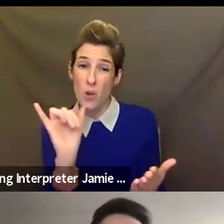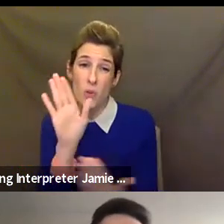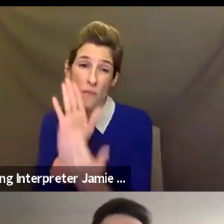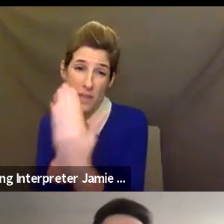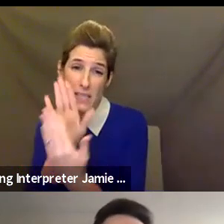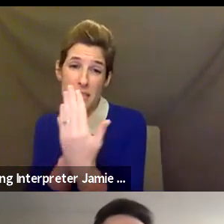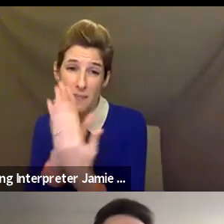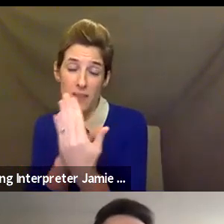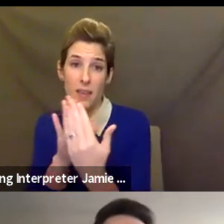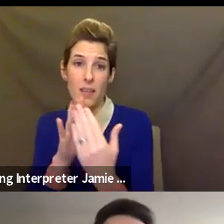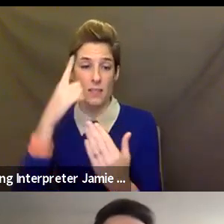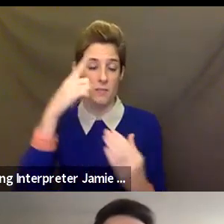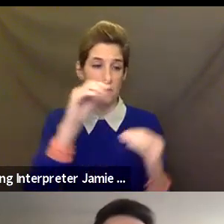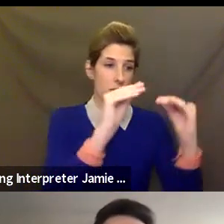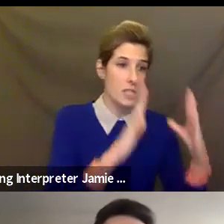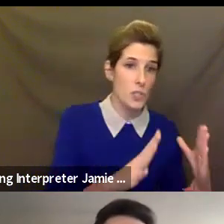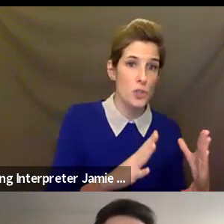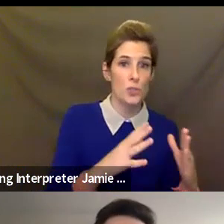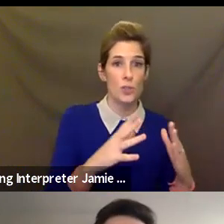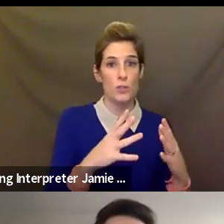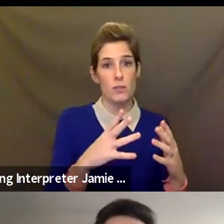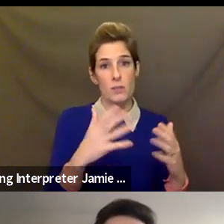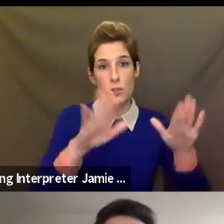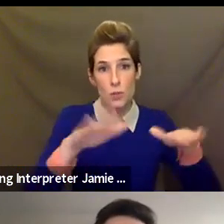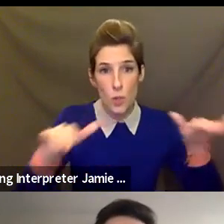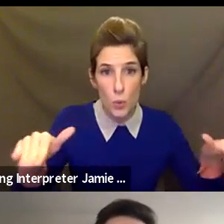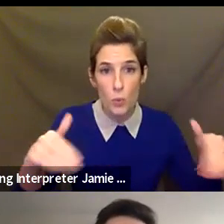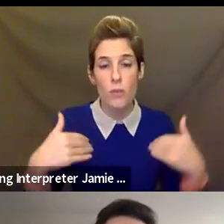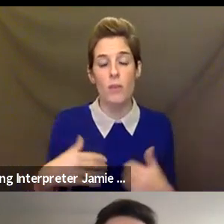teachers, our patrons, across all of those program areas.